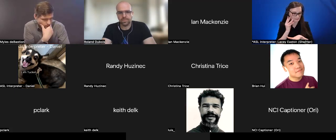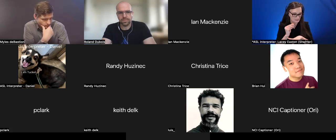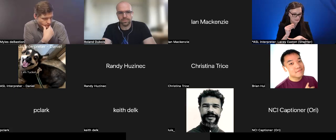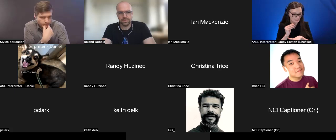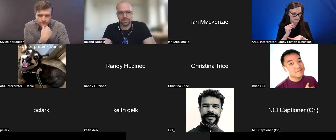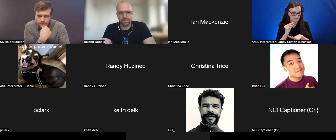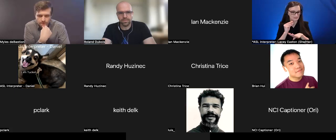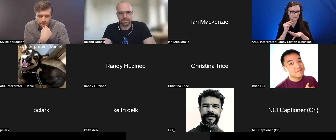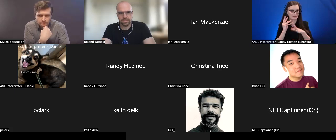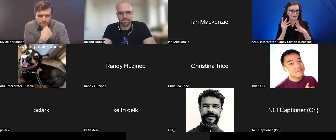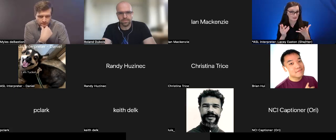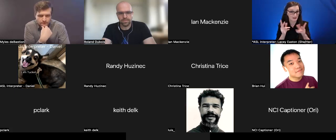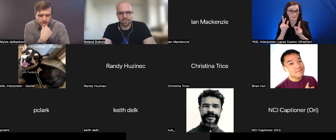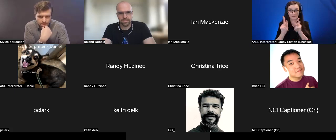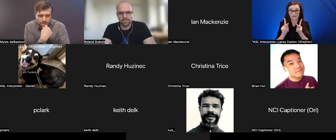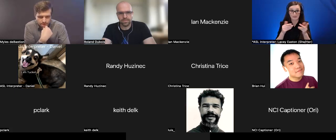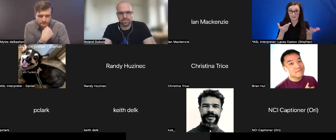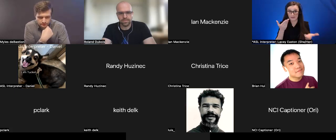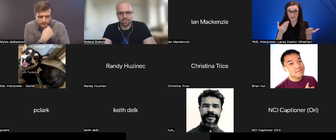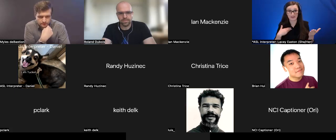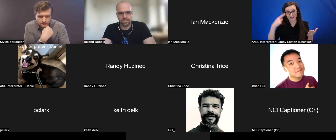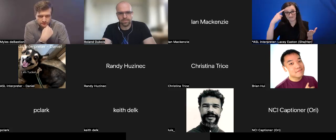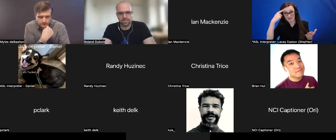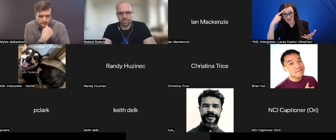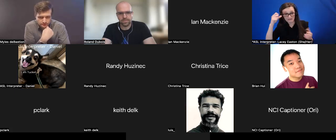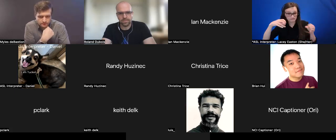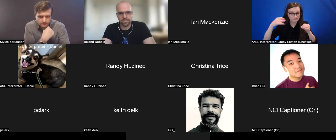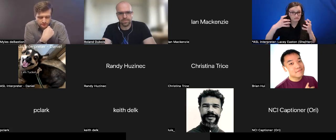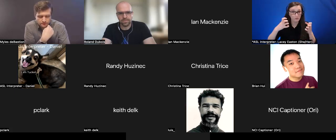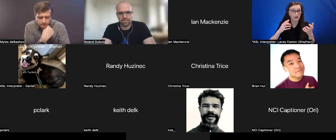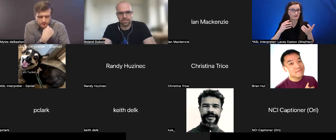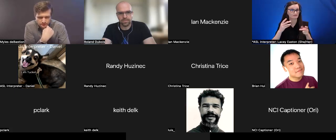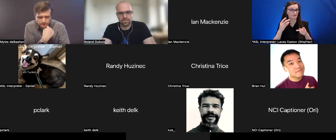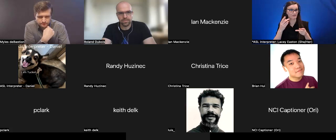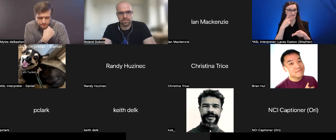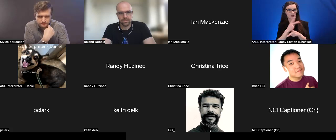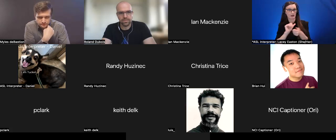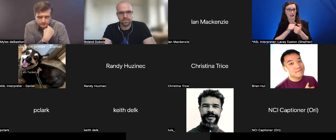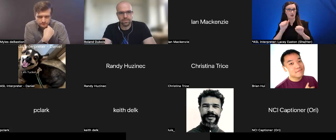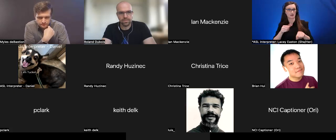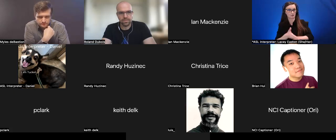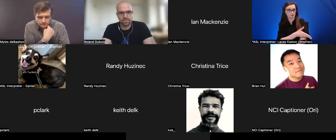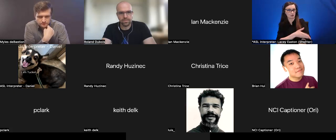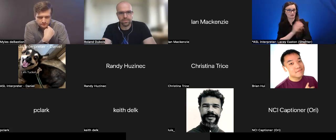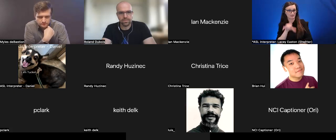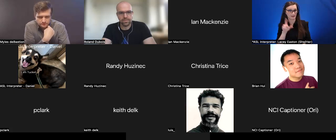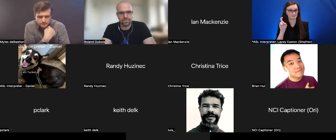Do people have thoughts on where we can improve on this?